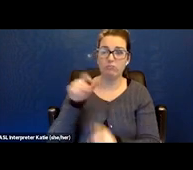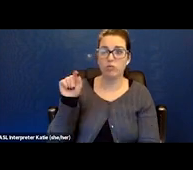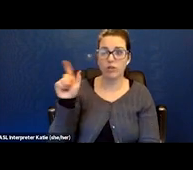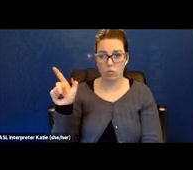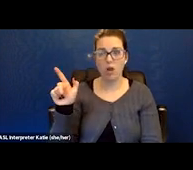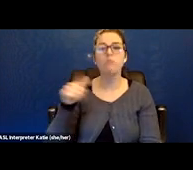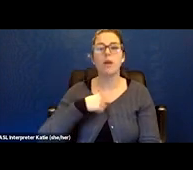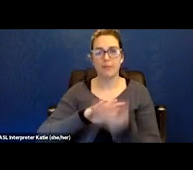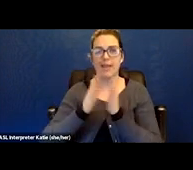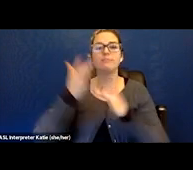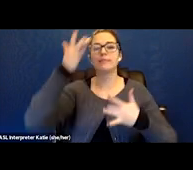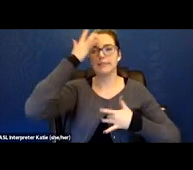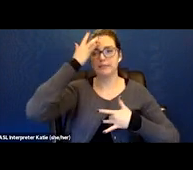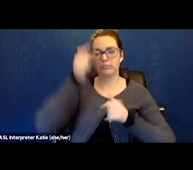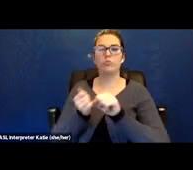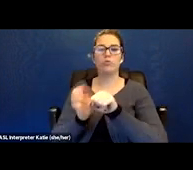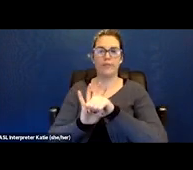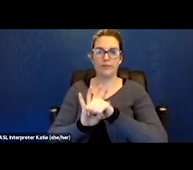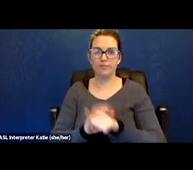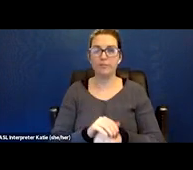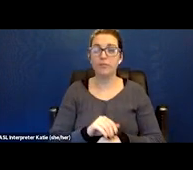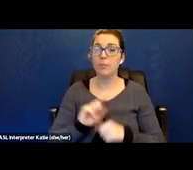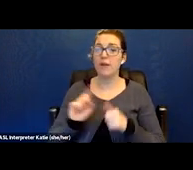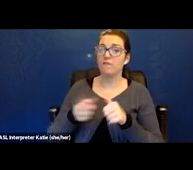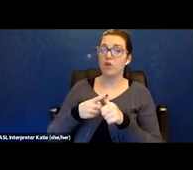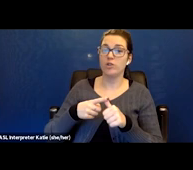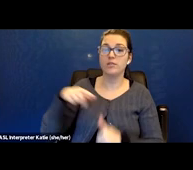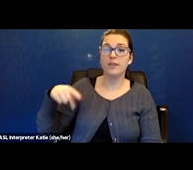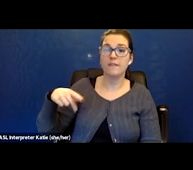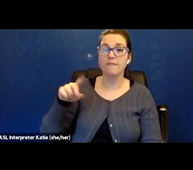I had just gotten my first Pfizer shot, vaccine